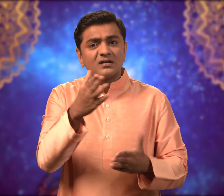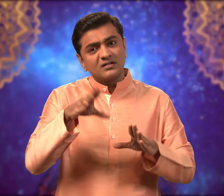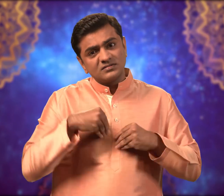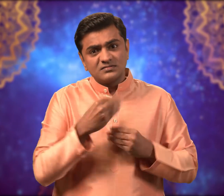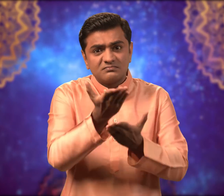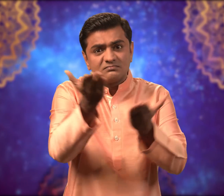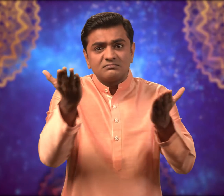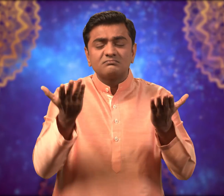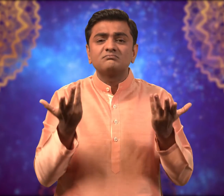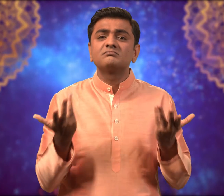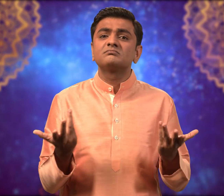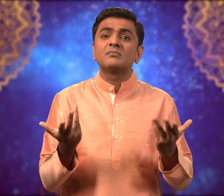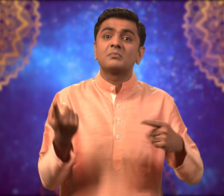Are you okay with that?